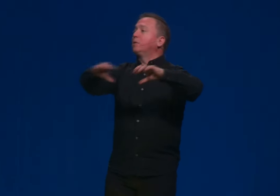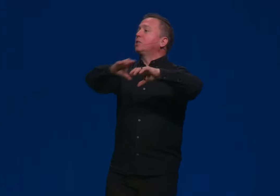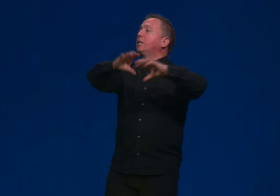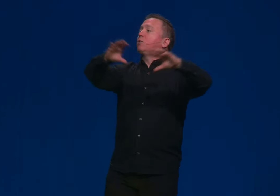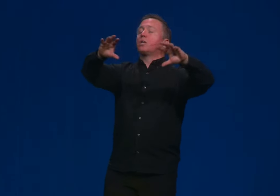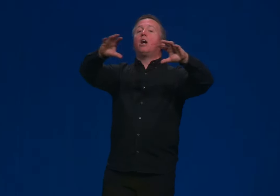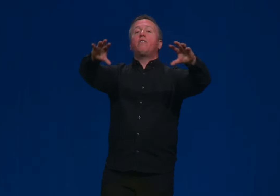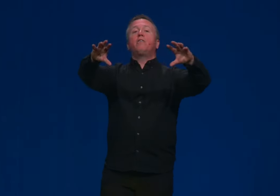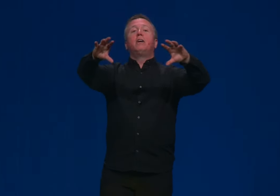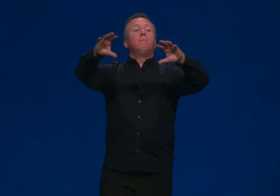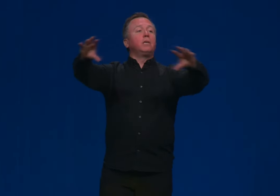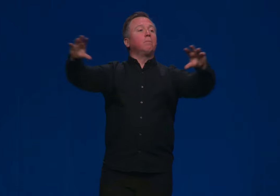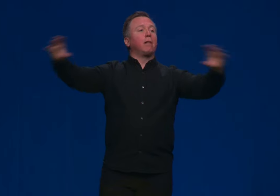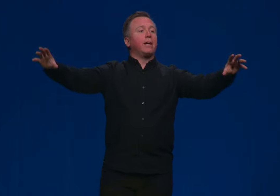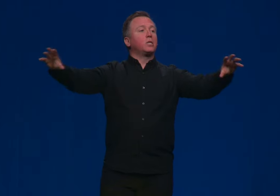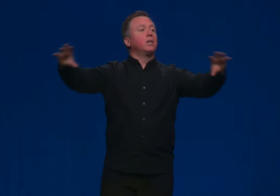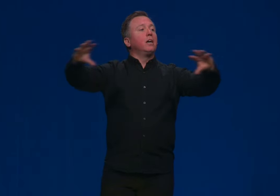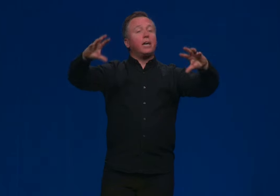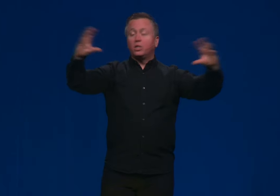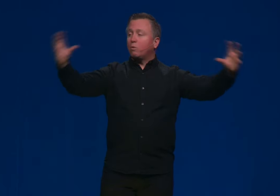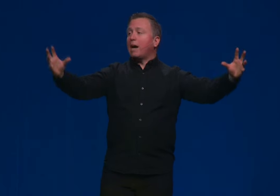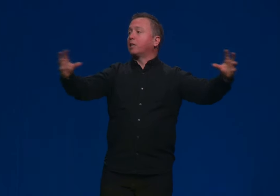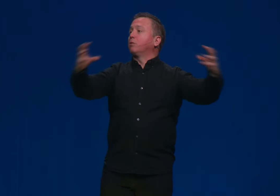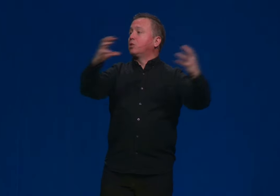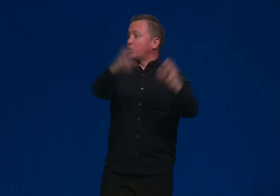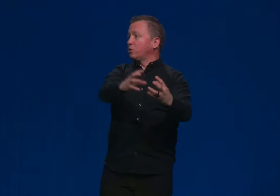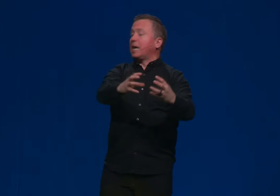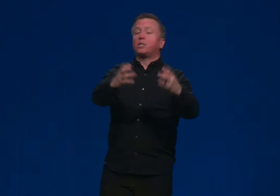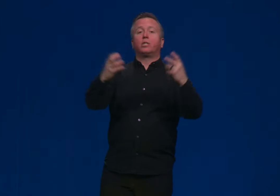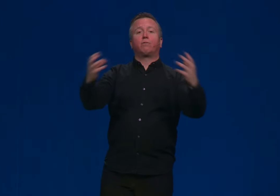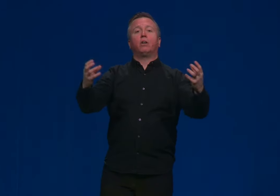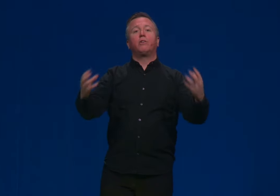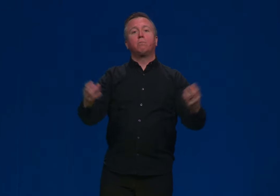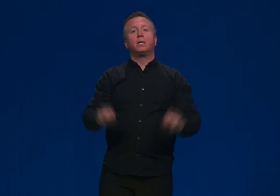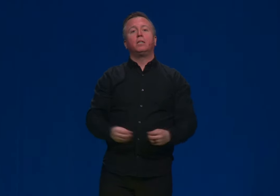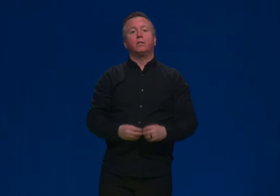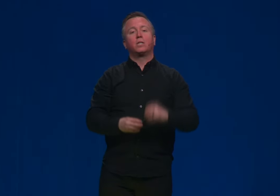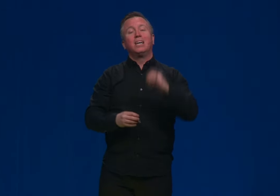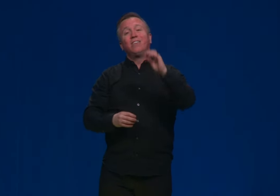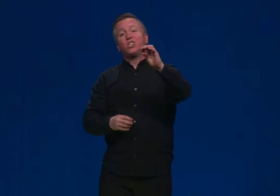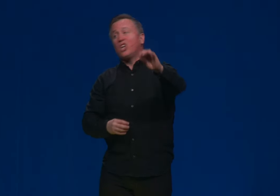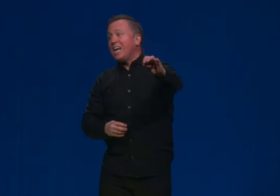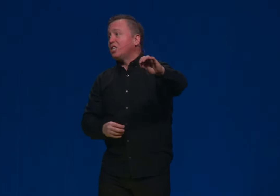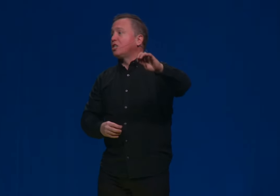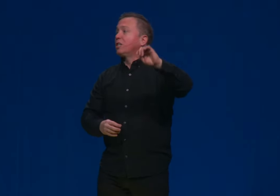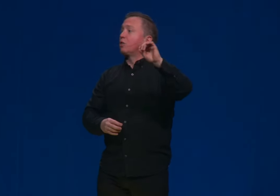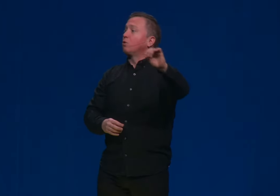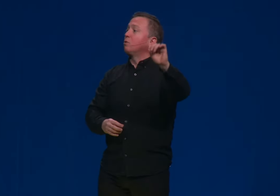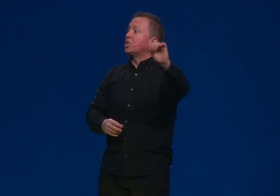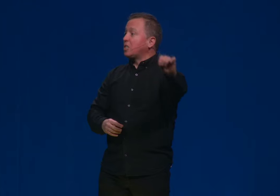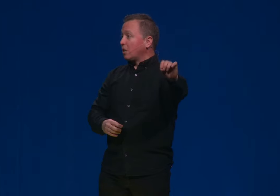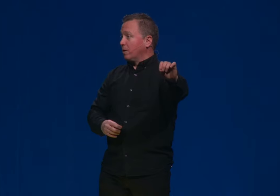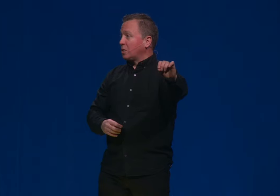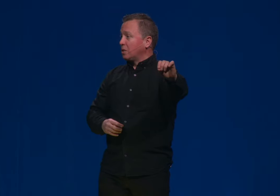But just like those 100 million planets interact with just those acids for 100 million years, the chance that those would sequence